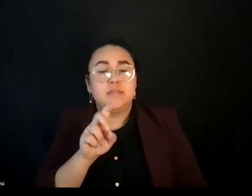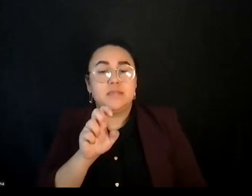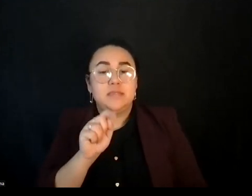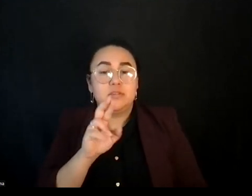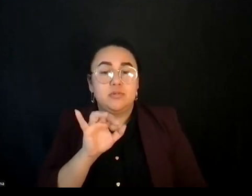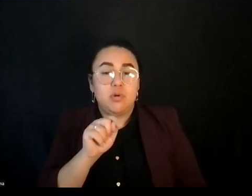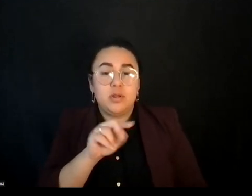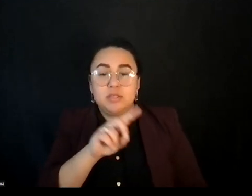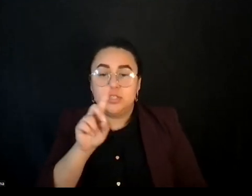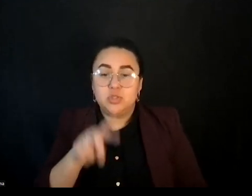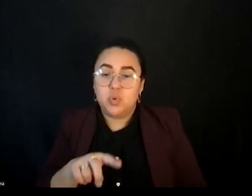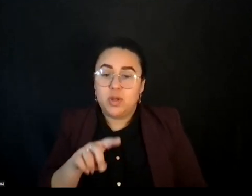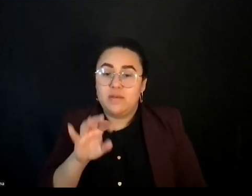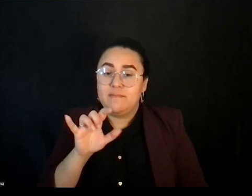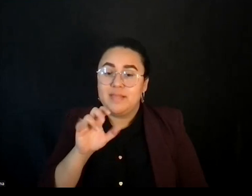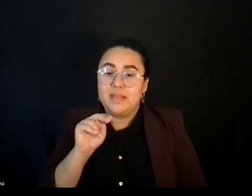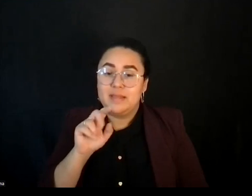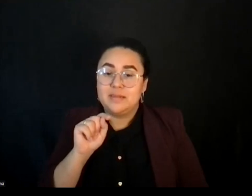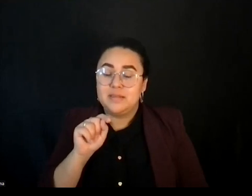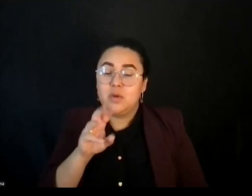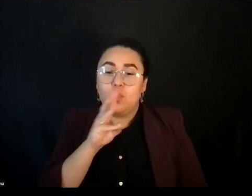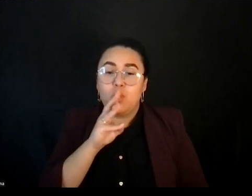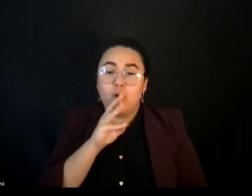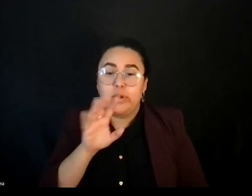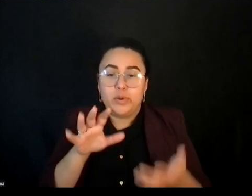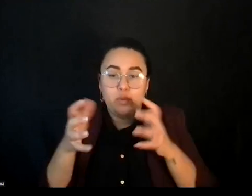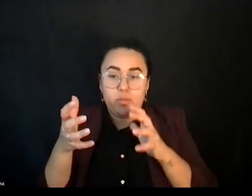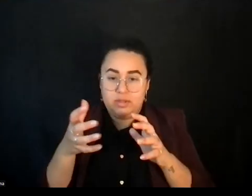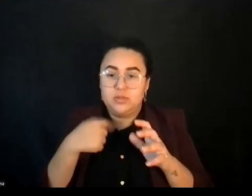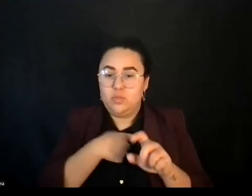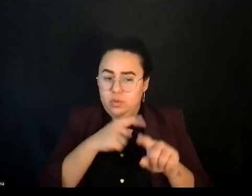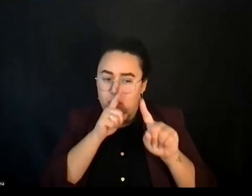Crisis. We did the major report in that and use that to frame.